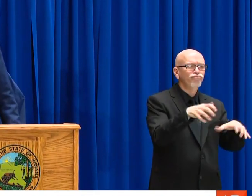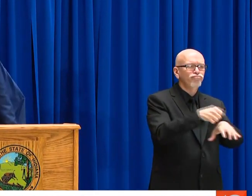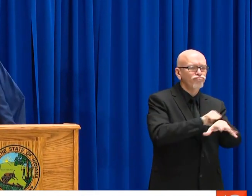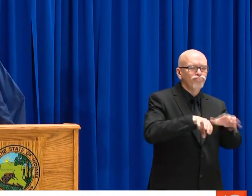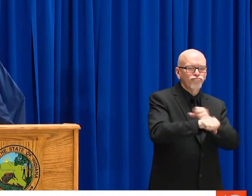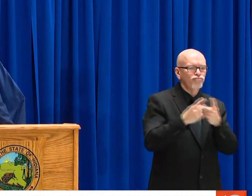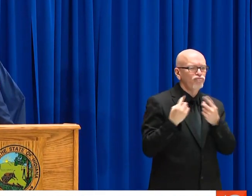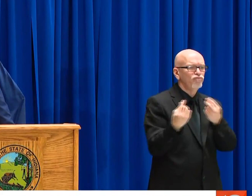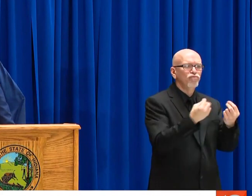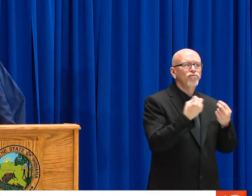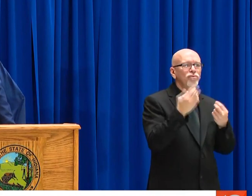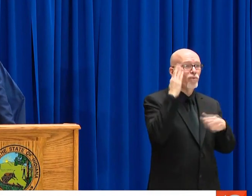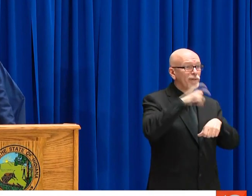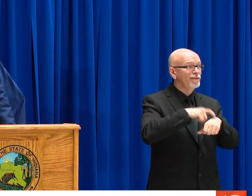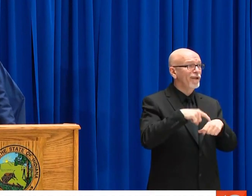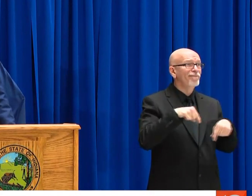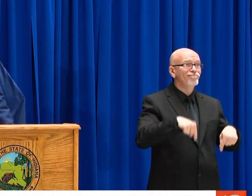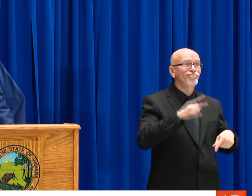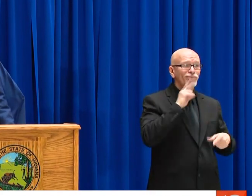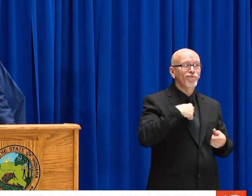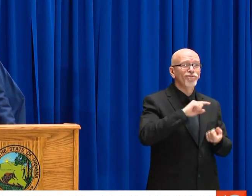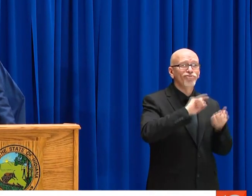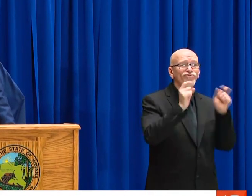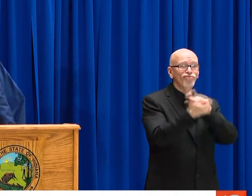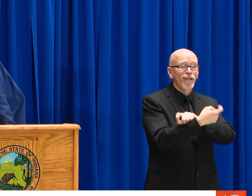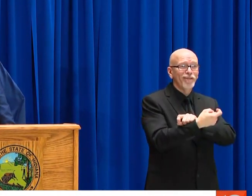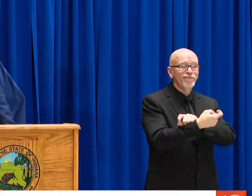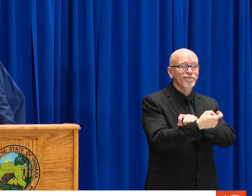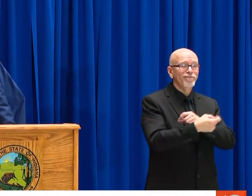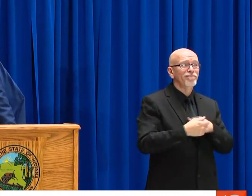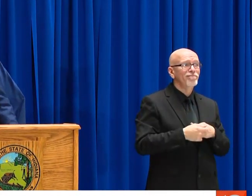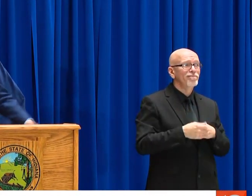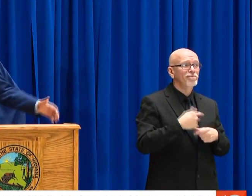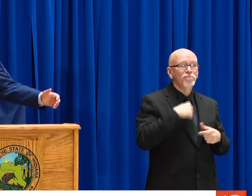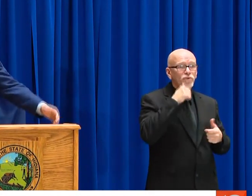AND GETTING REBOUNDS AND BLOCKING OUT. AND EVERYBODY IS TRYING TO BE THE SHOOTER.